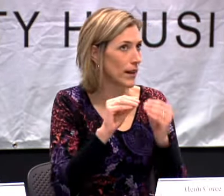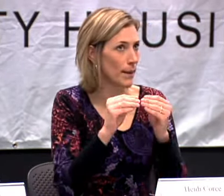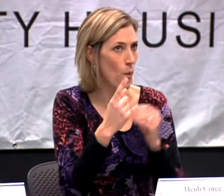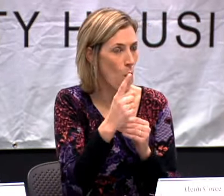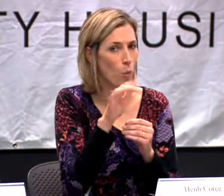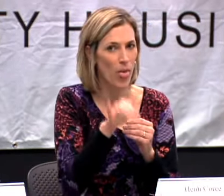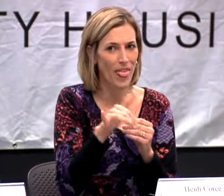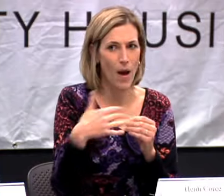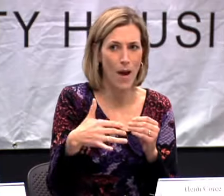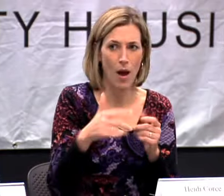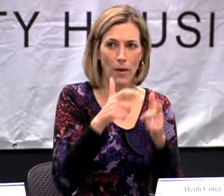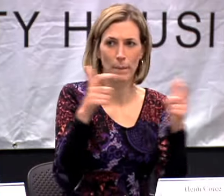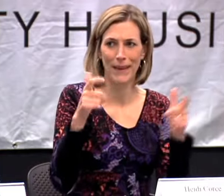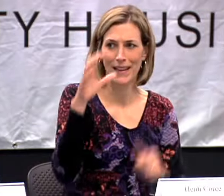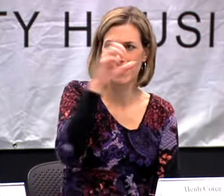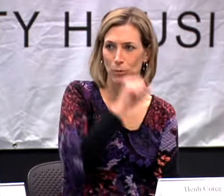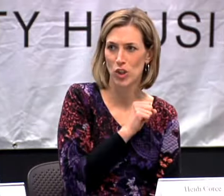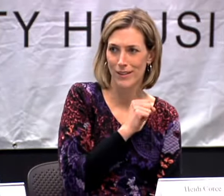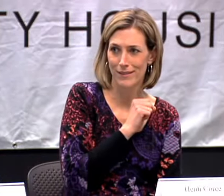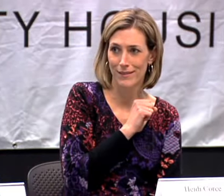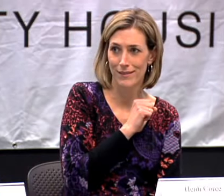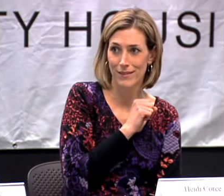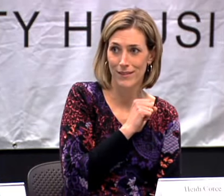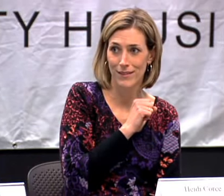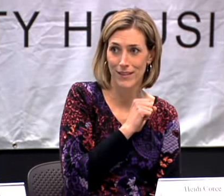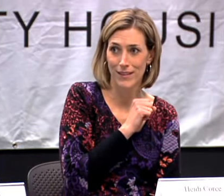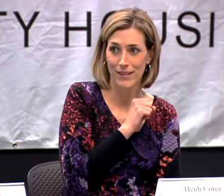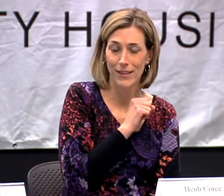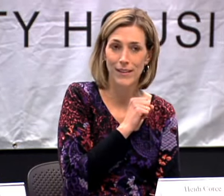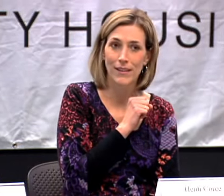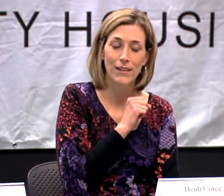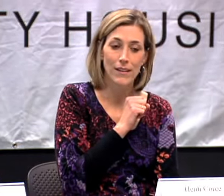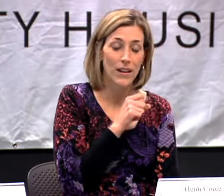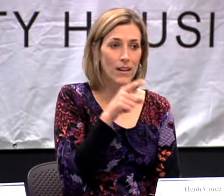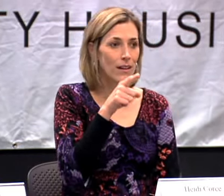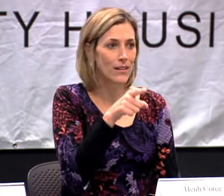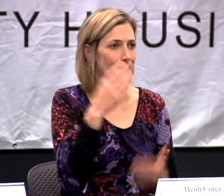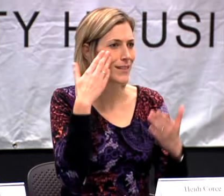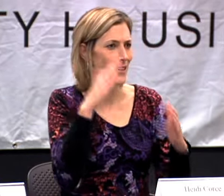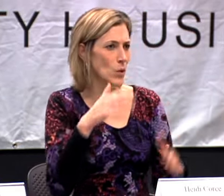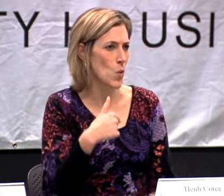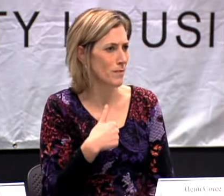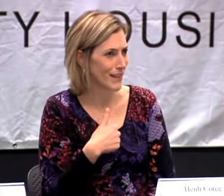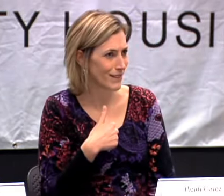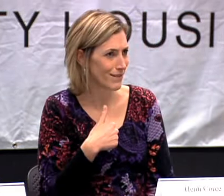IN THE BACK OF MY MIND, NUMBER ONE, THAT WAS A BIG ASSUMPTION.